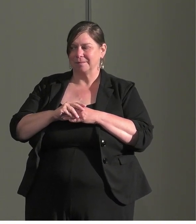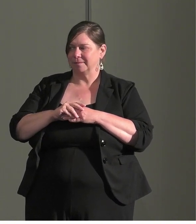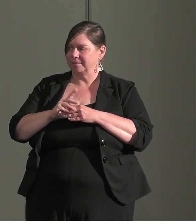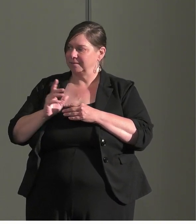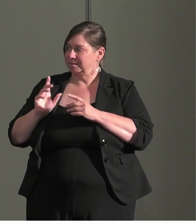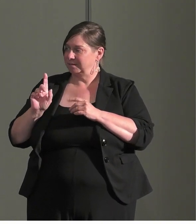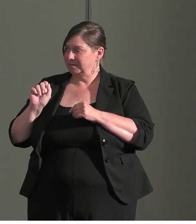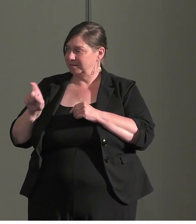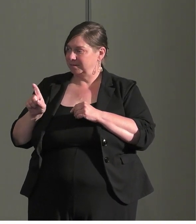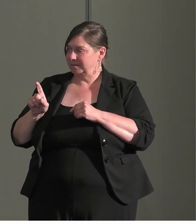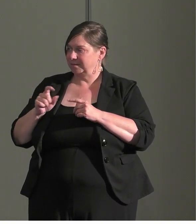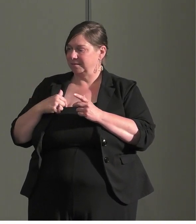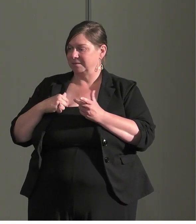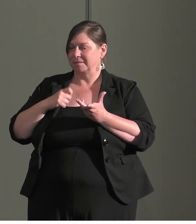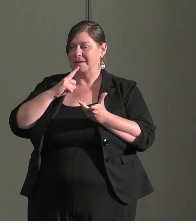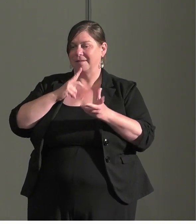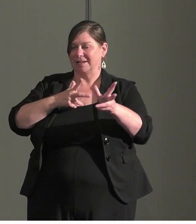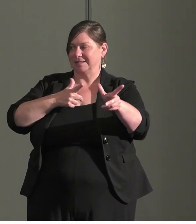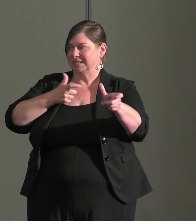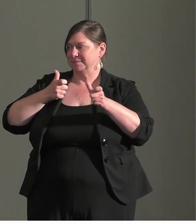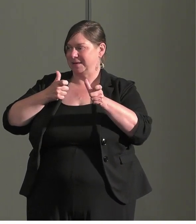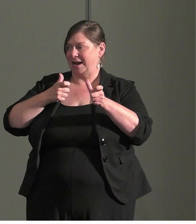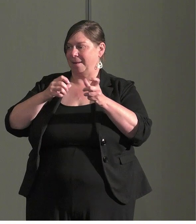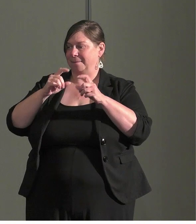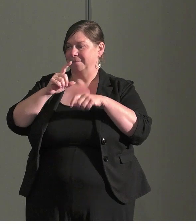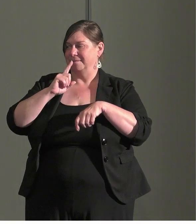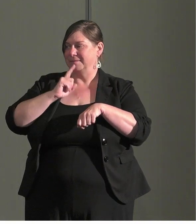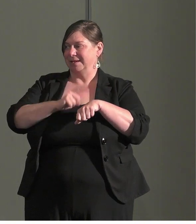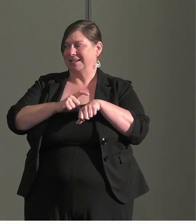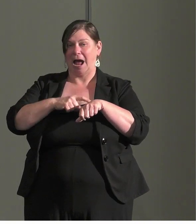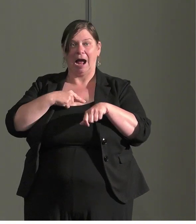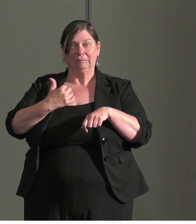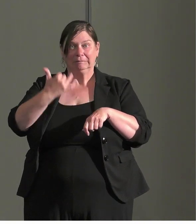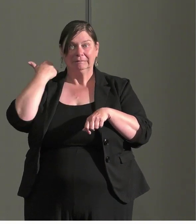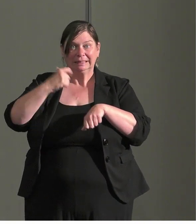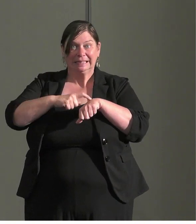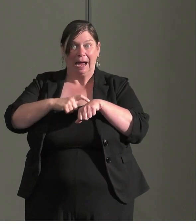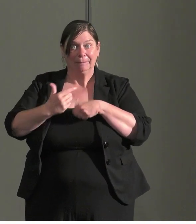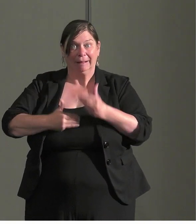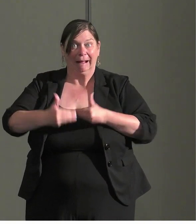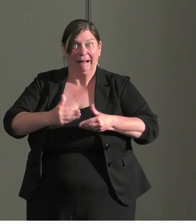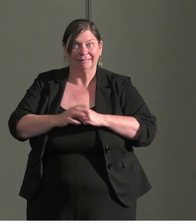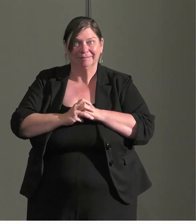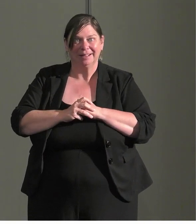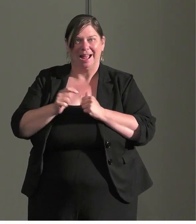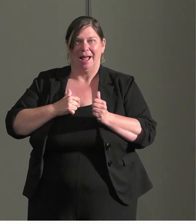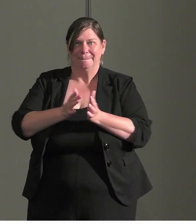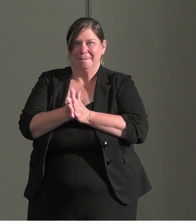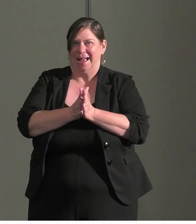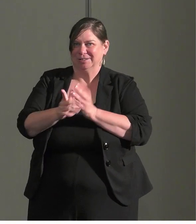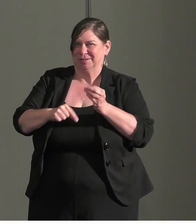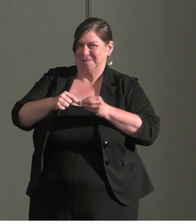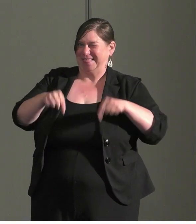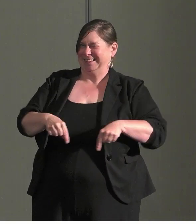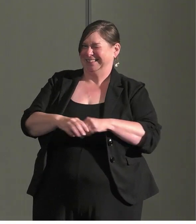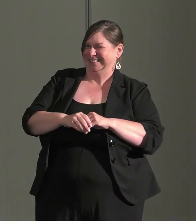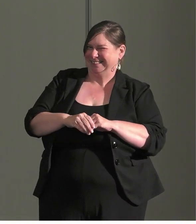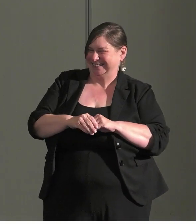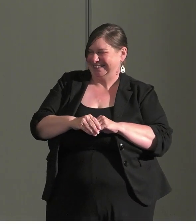causes I need to speed up I'm taking too much time I'm a bit passionate about this stuff.